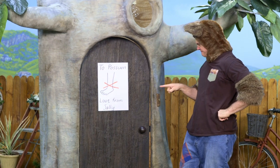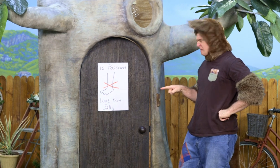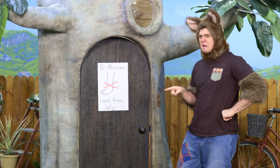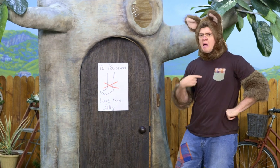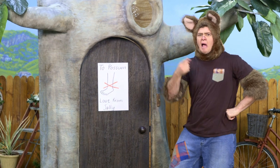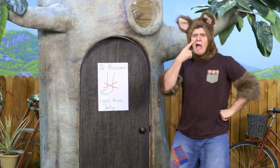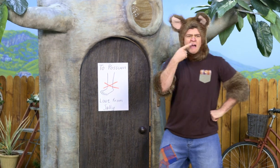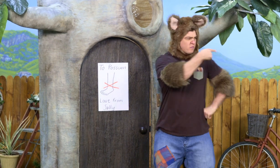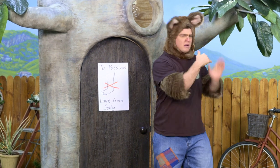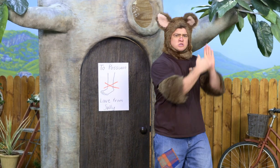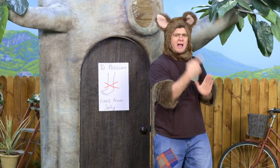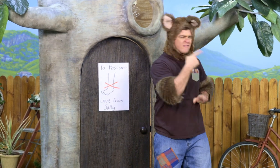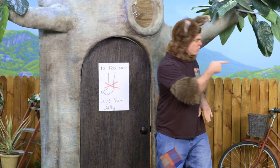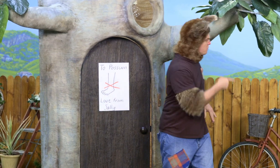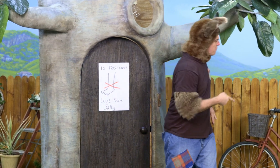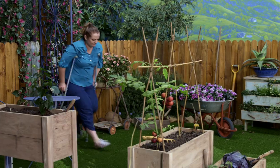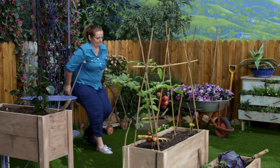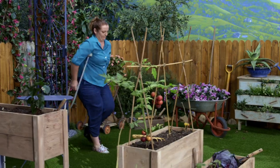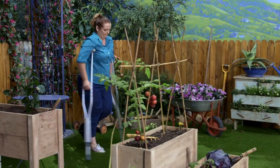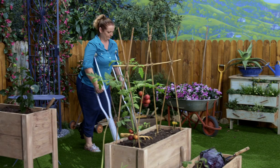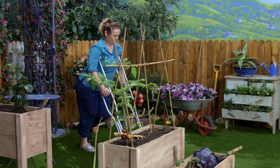Hmm. (GATE SQUEAKS) I wonder if she's on the bench.